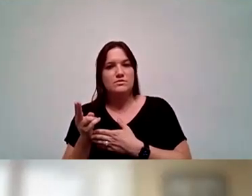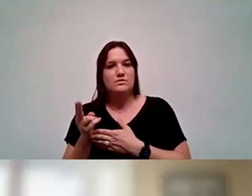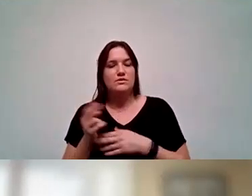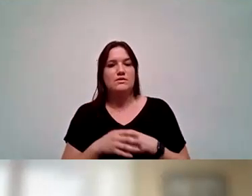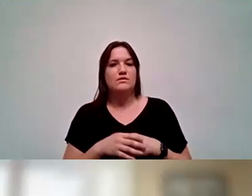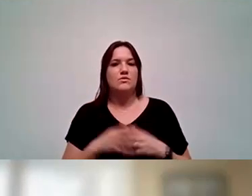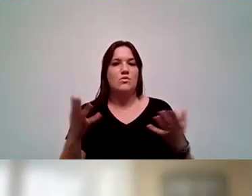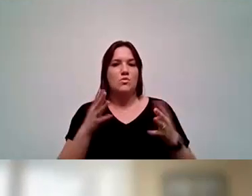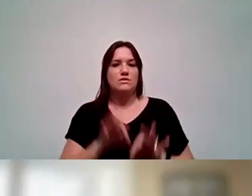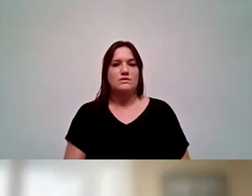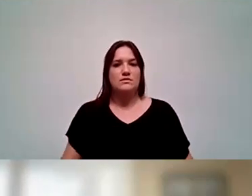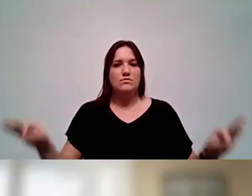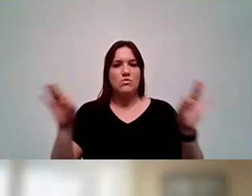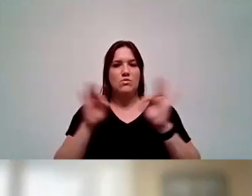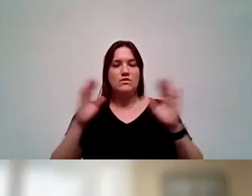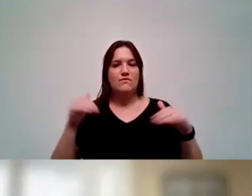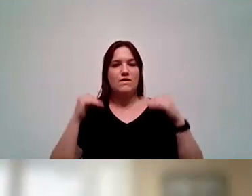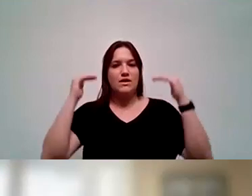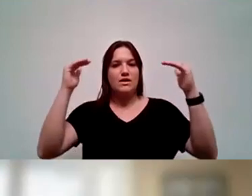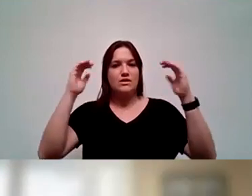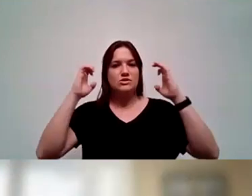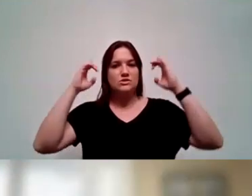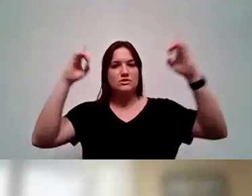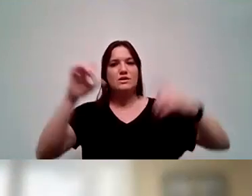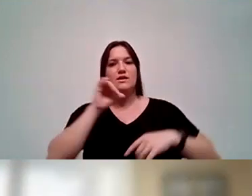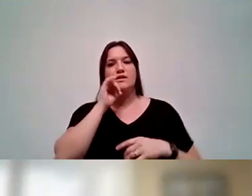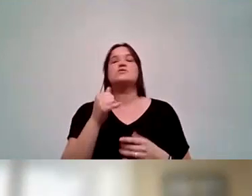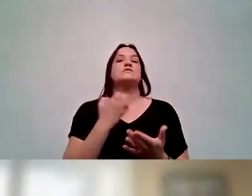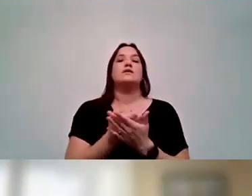what the importance of higher education is, not only in terms of economics, we know that.